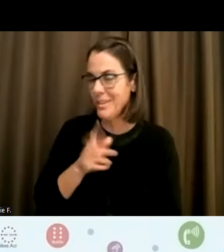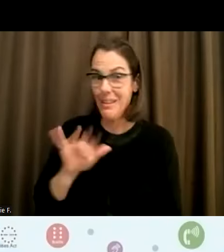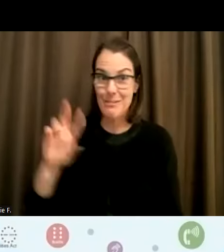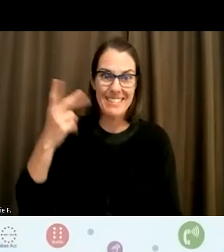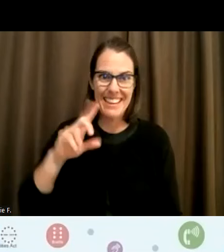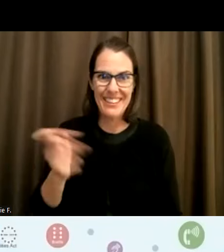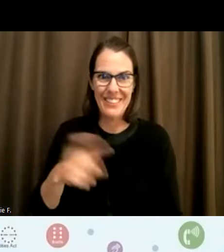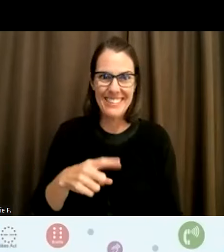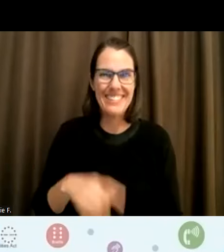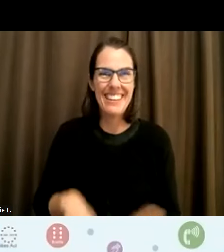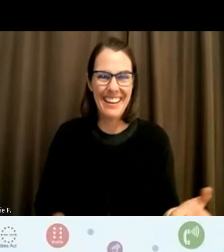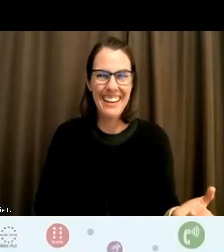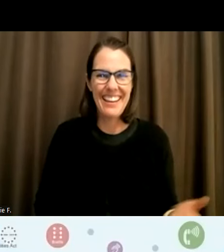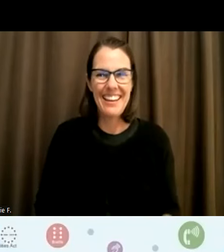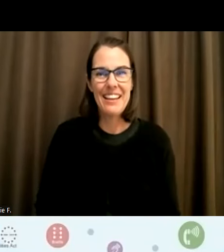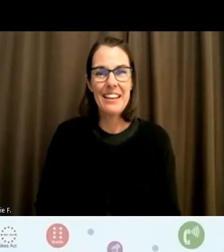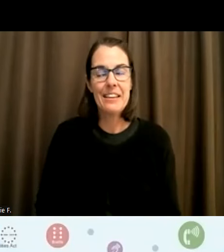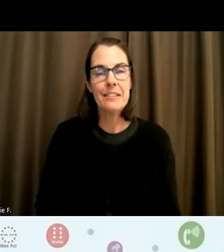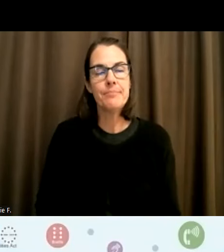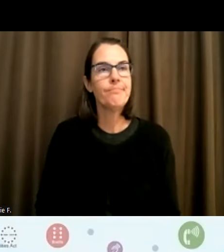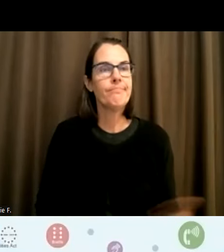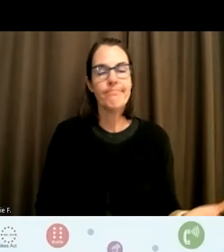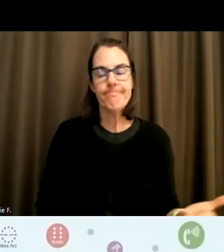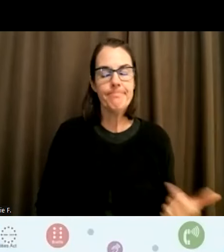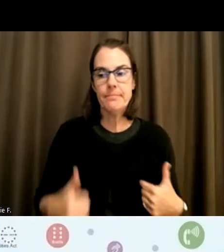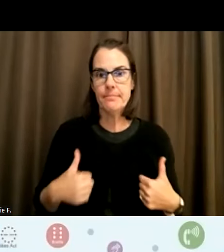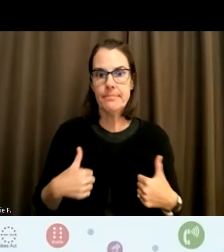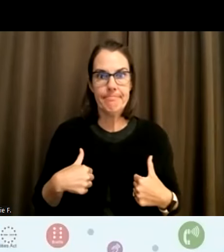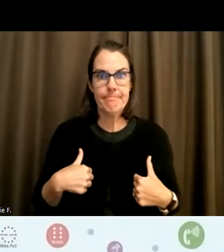was I don't unfortunately know in terms of like national things,